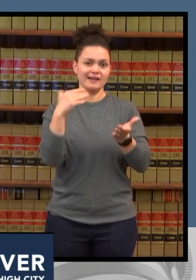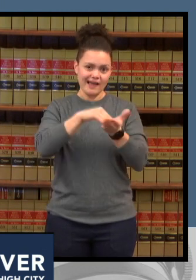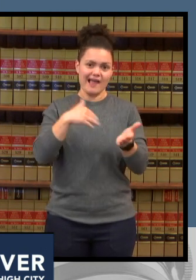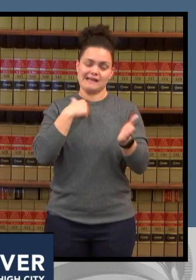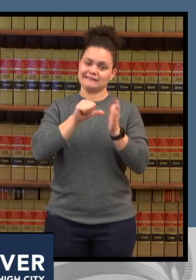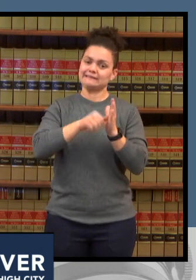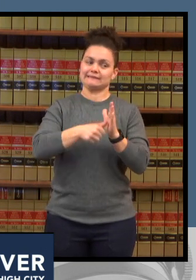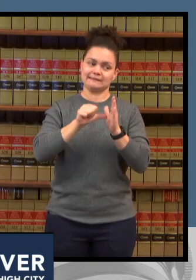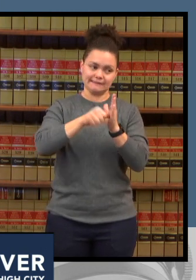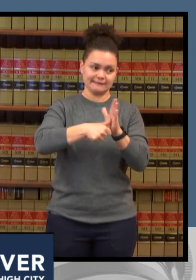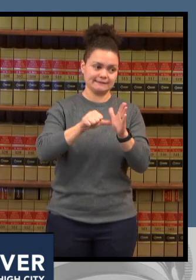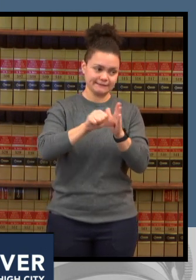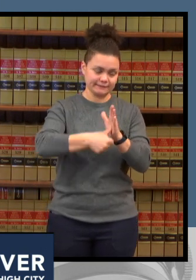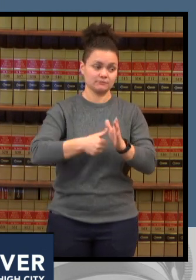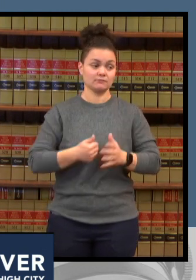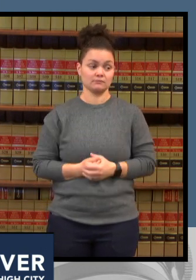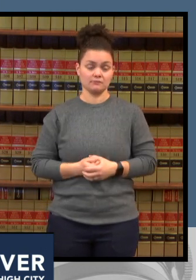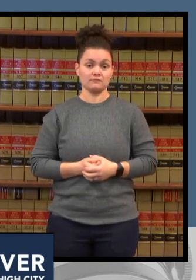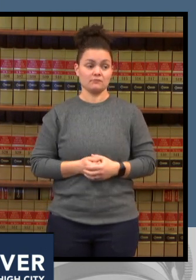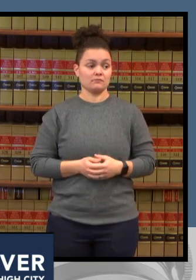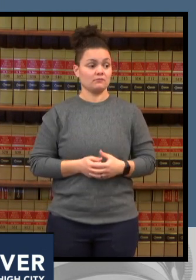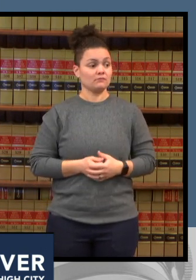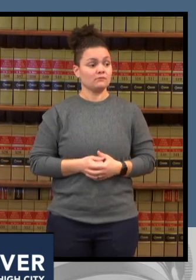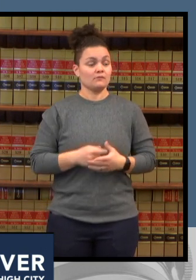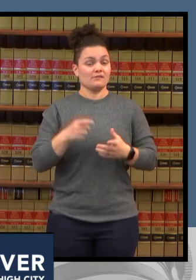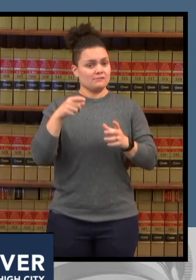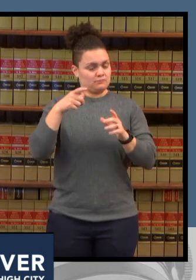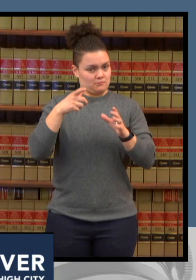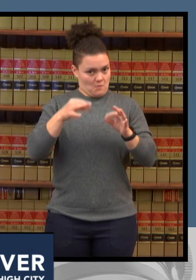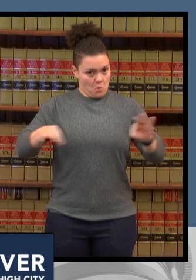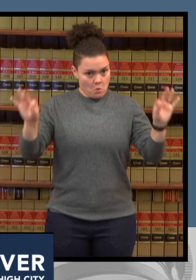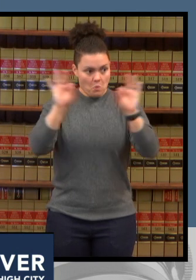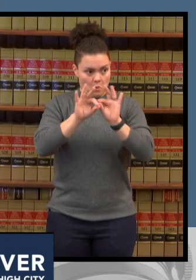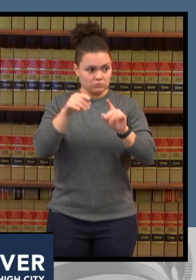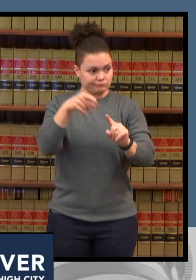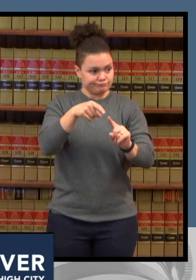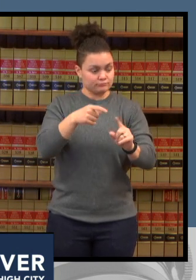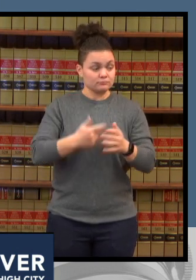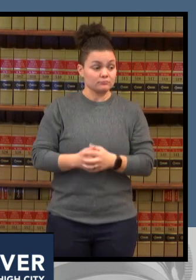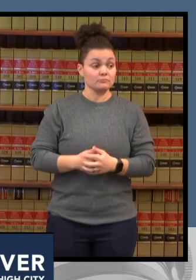right now we wouldn't be having this conversation about hospitals many of which in denver are at